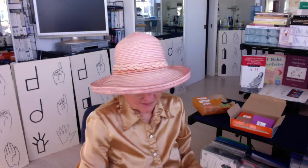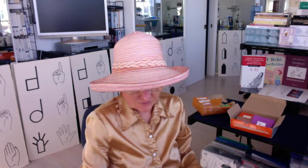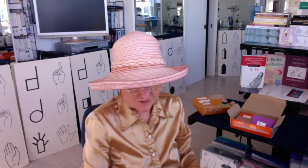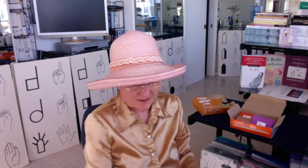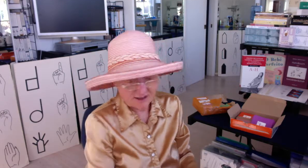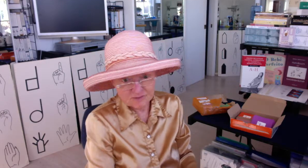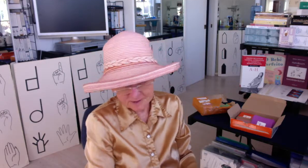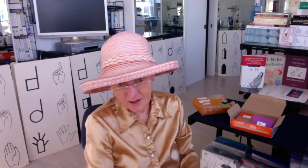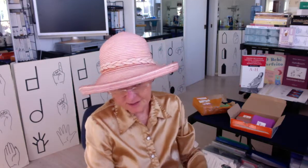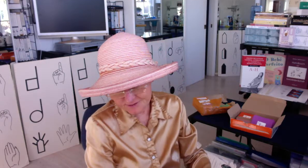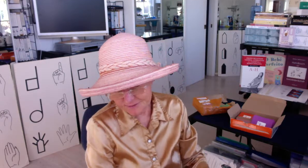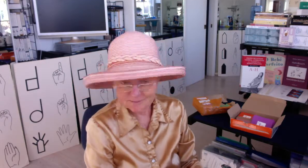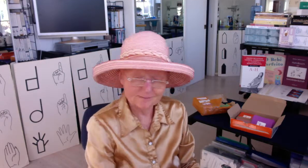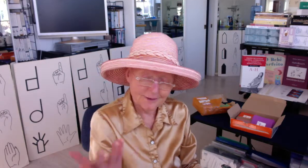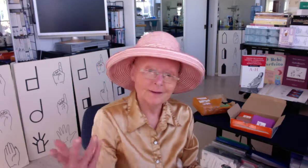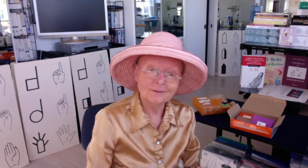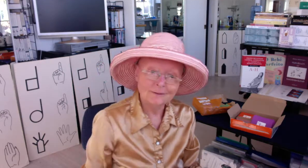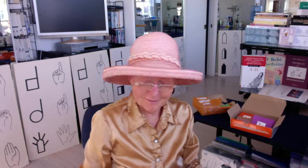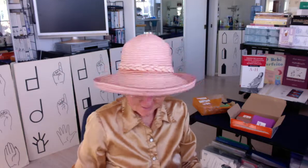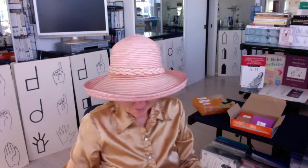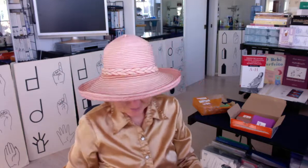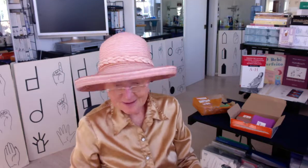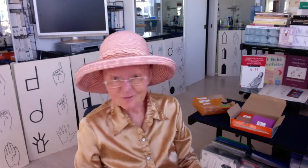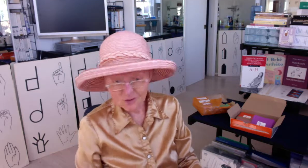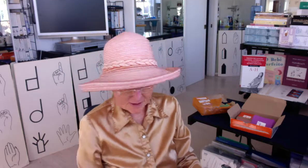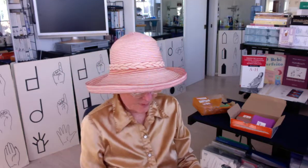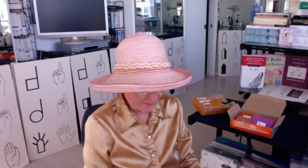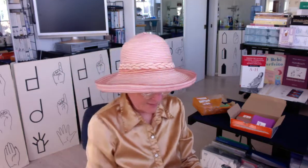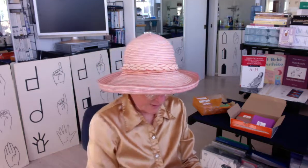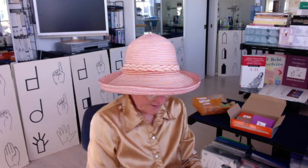there was a game in the box and I had went up on that one